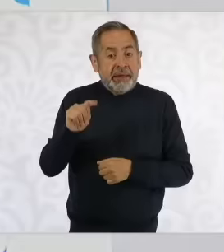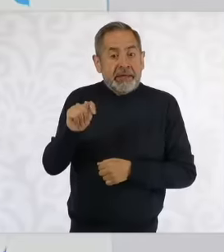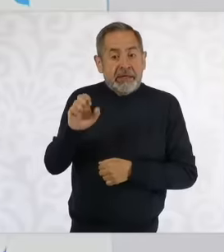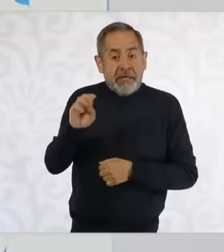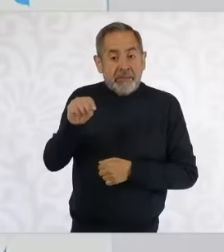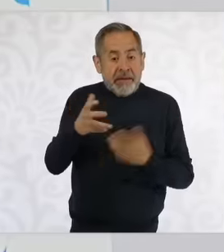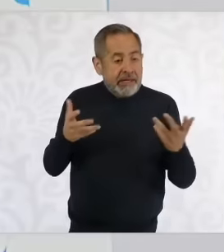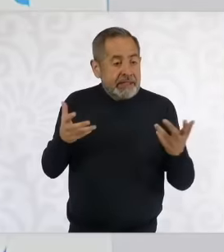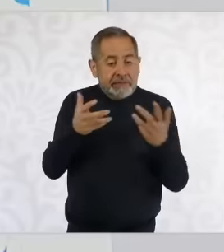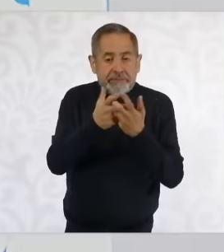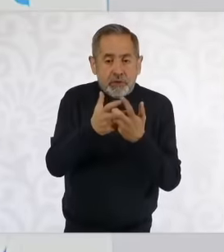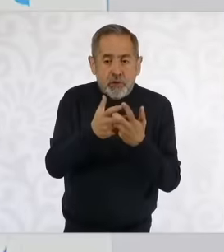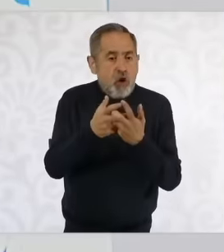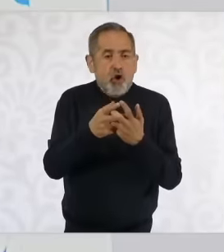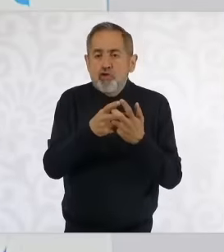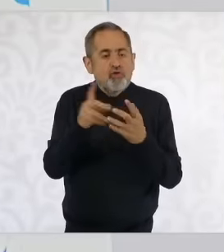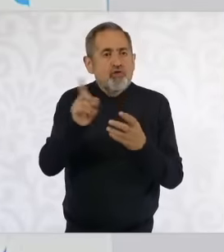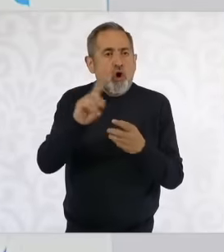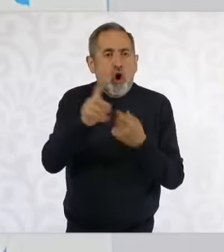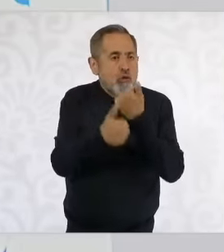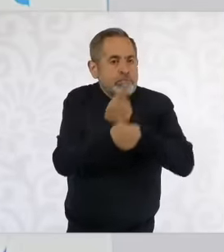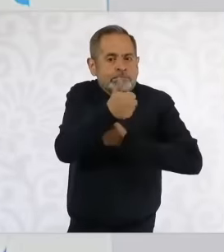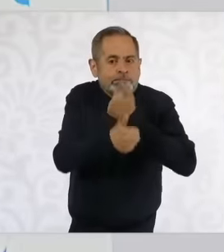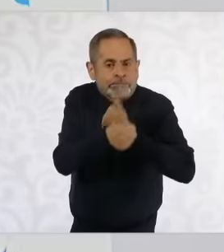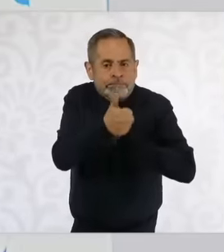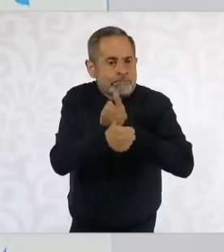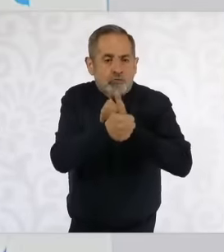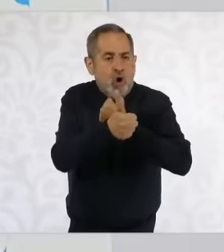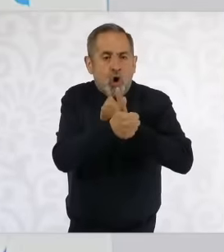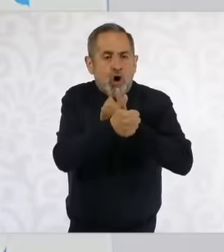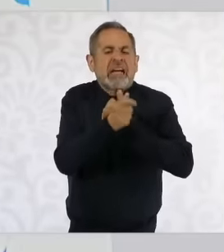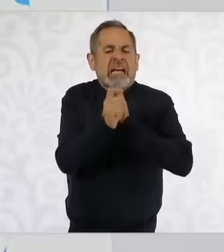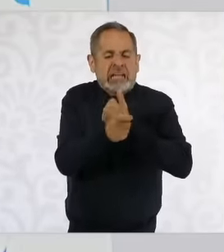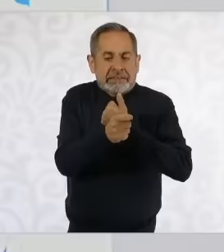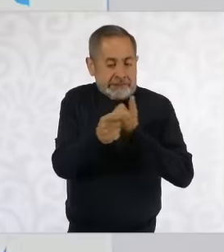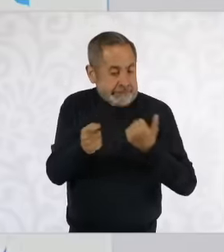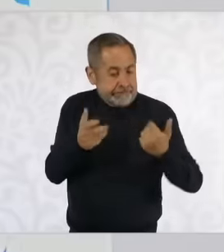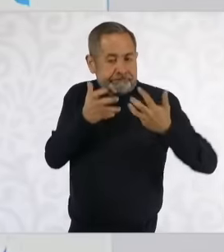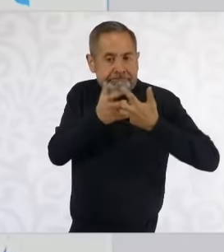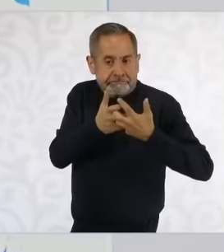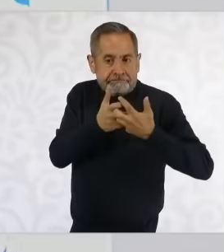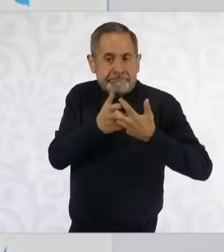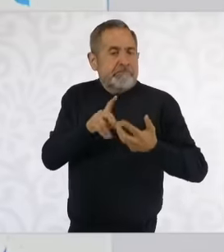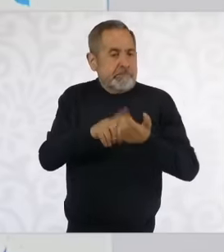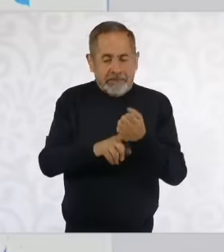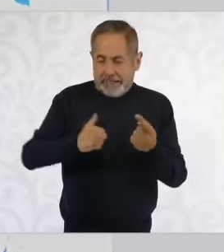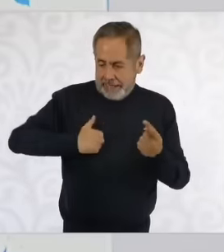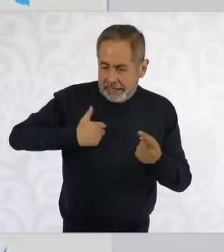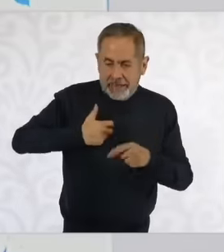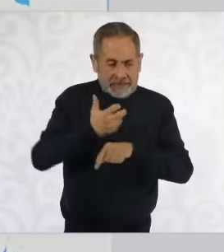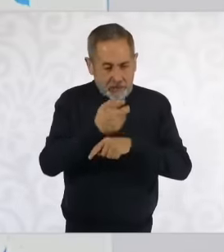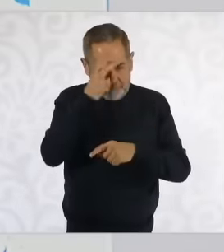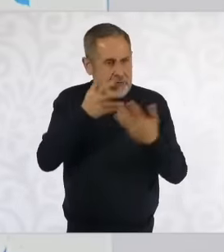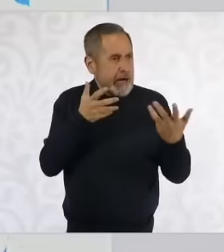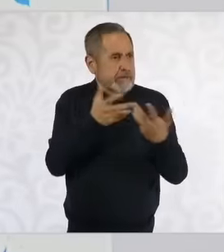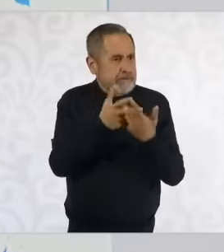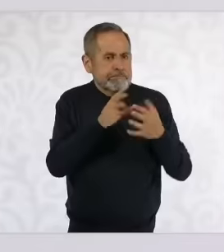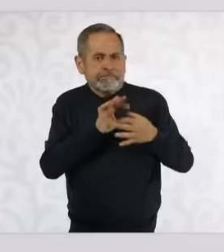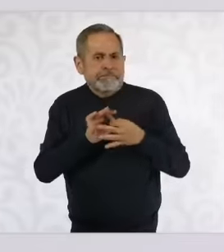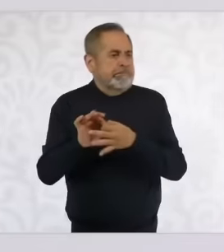there is no competition between the nations between our countries but on the contrary it complements us and we are going to